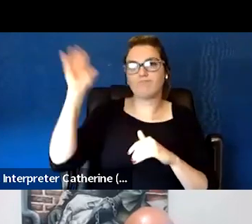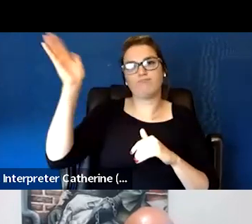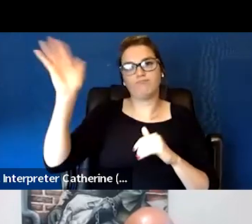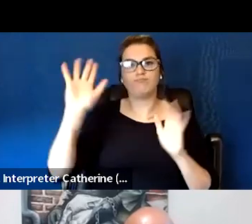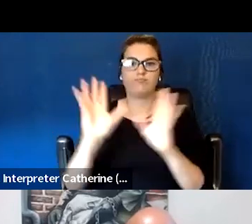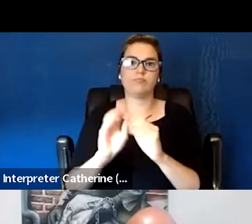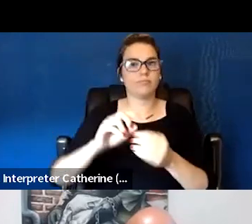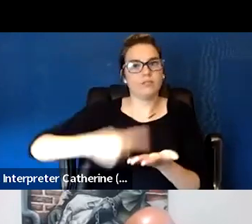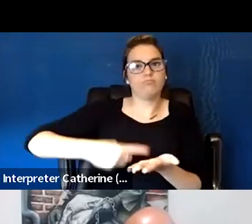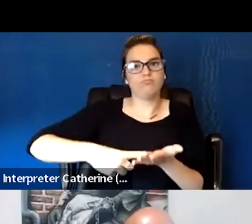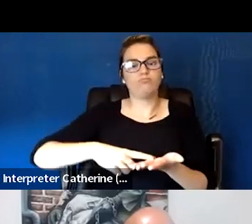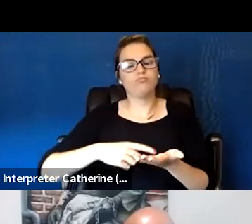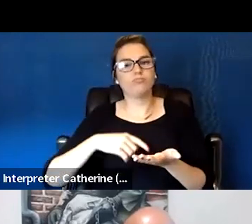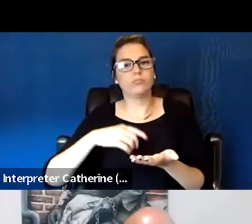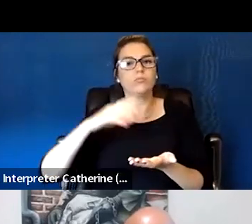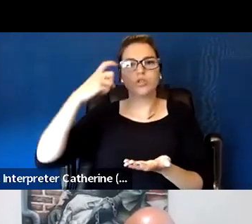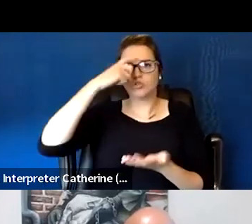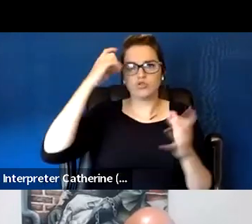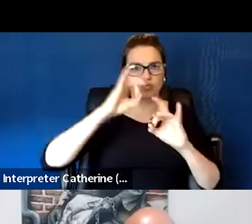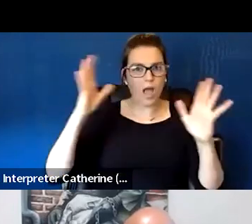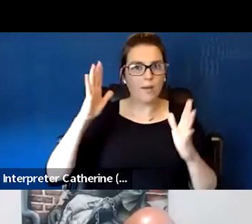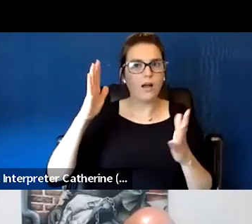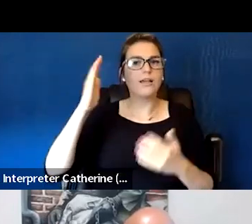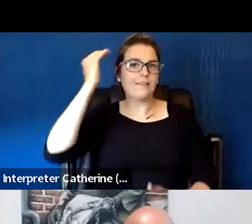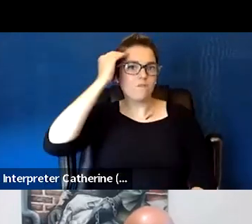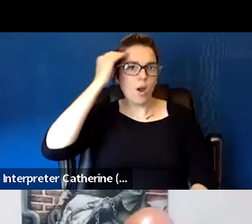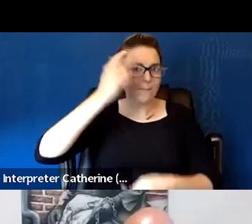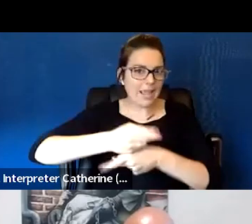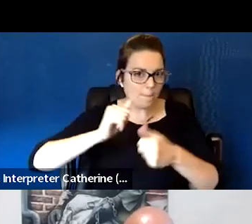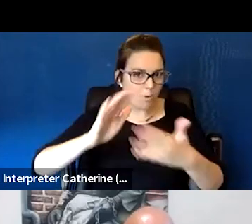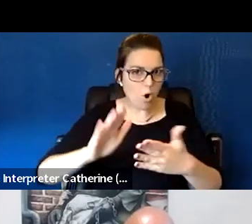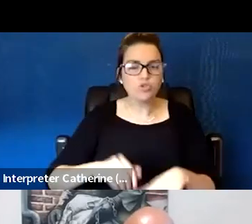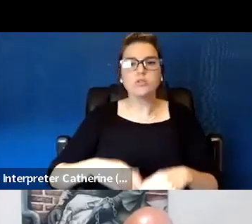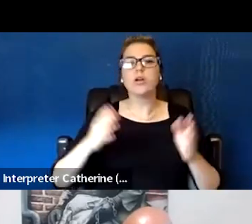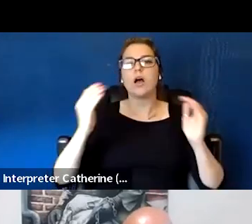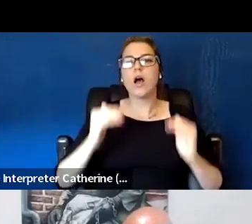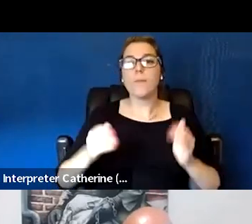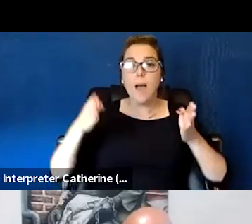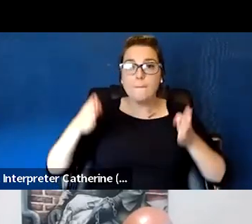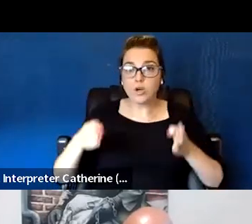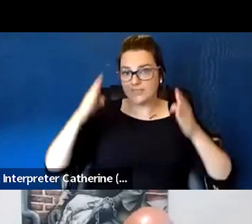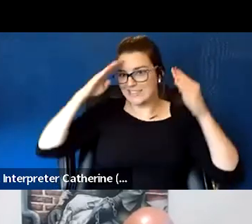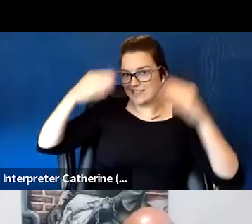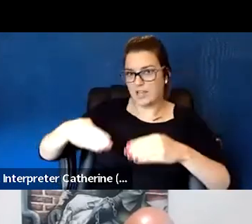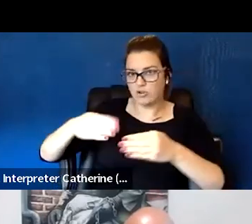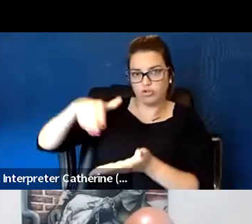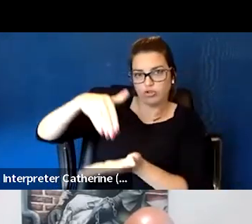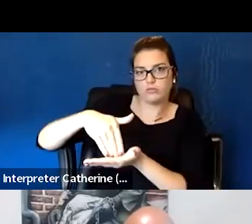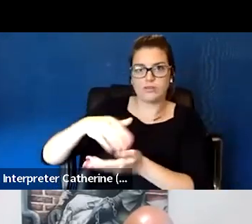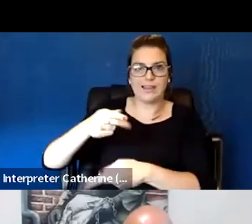trauma informed care approach, person centered care for new staff who are in the fields of housing,